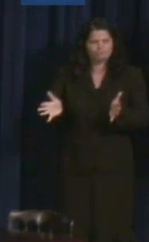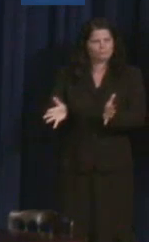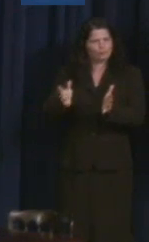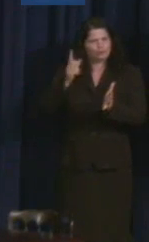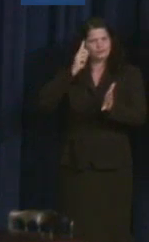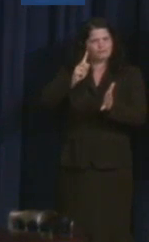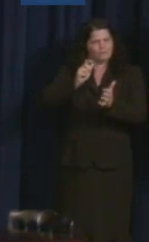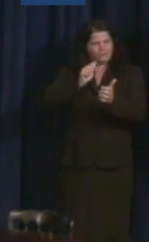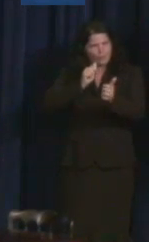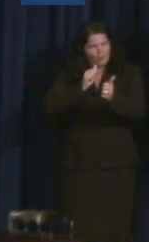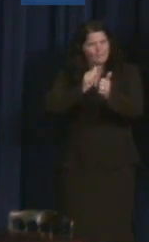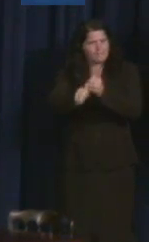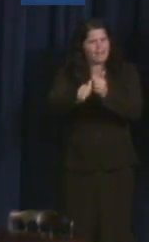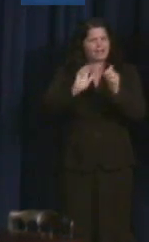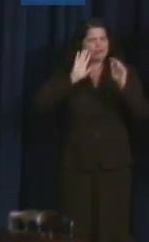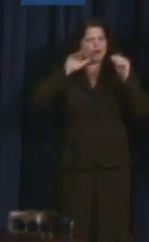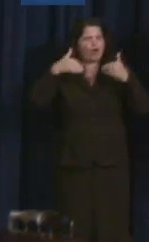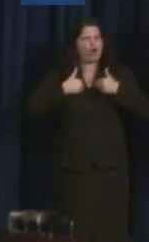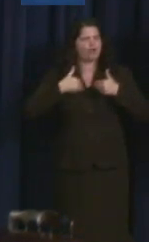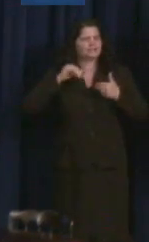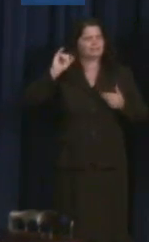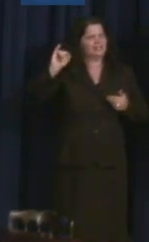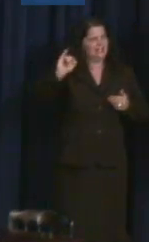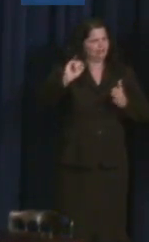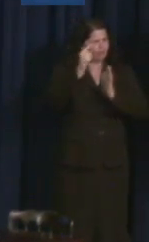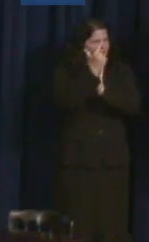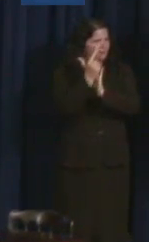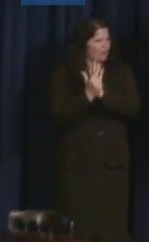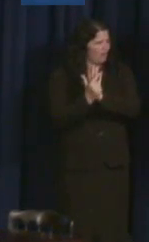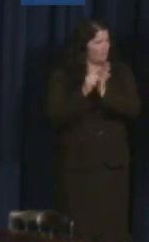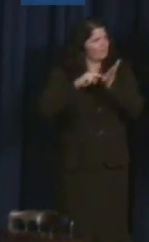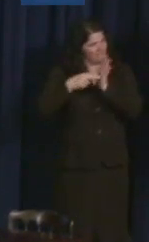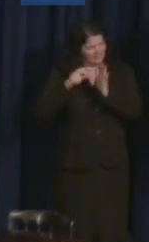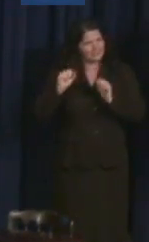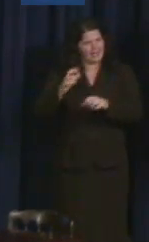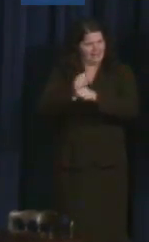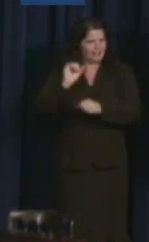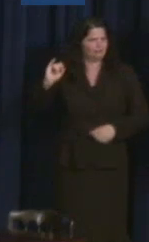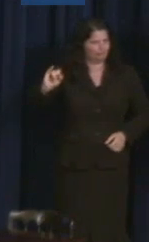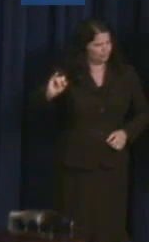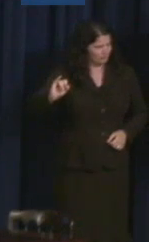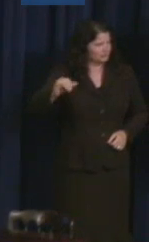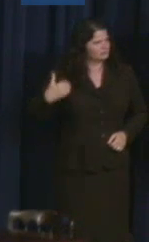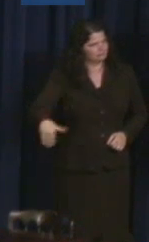insurance legislation. And she's also worked with Enabled Muslim and MUHSEN,